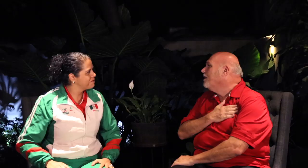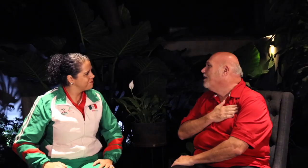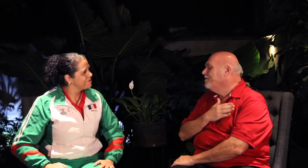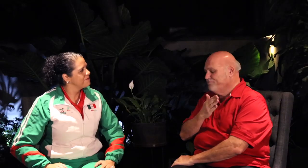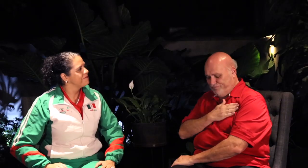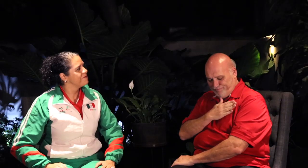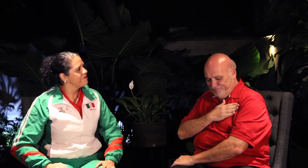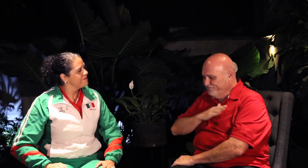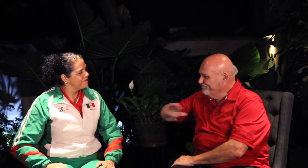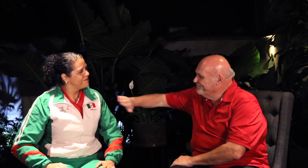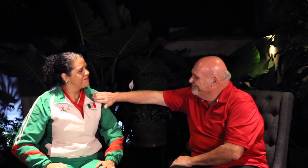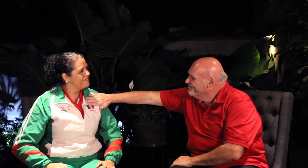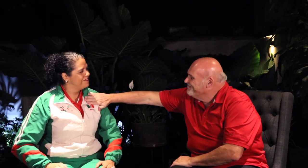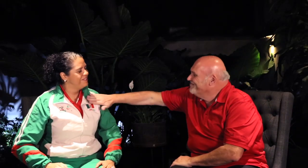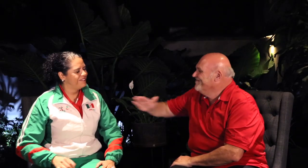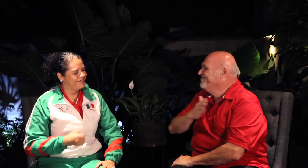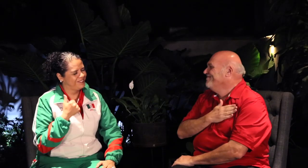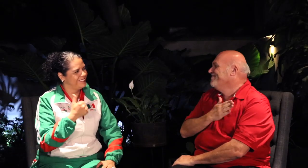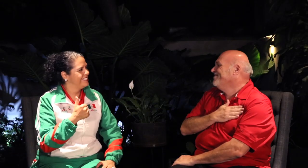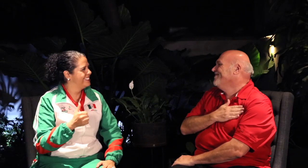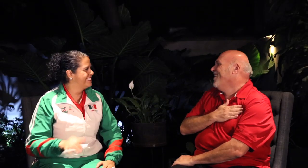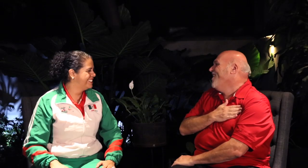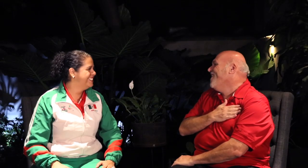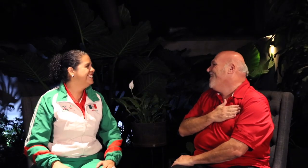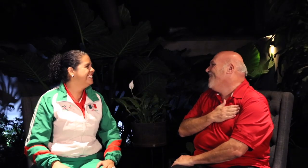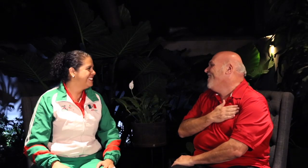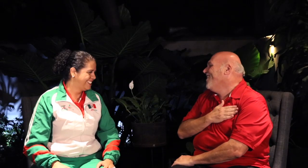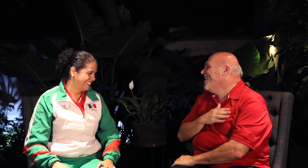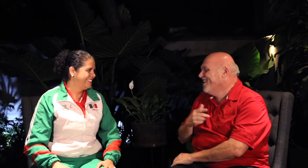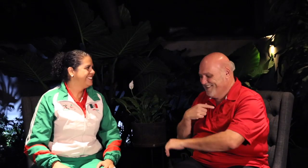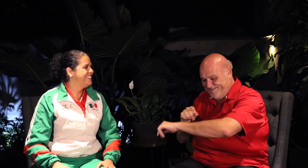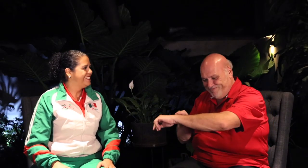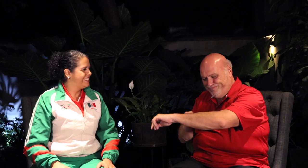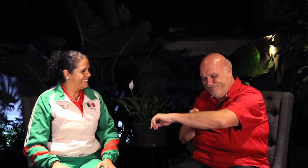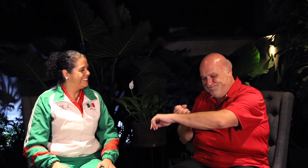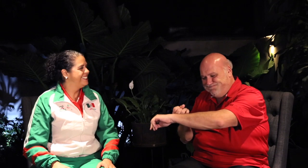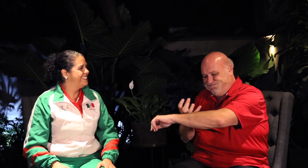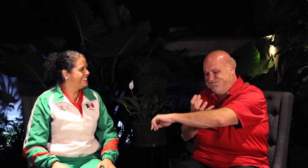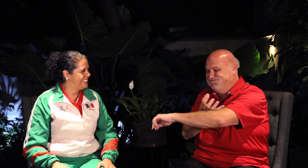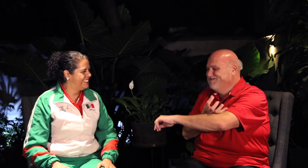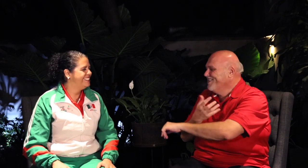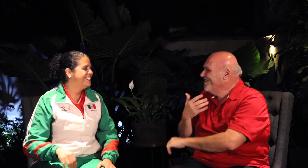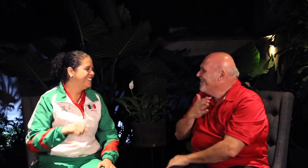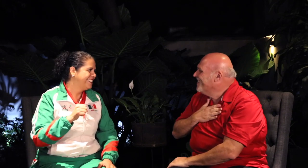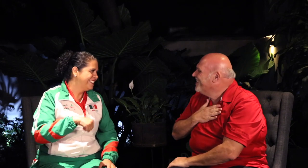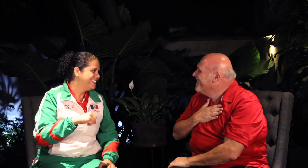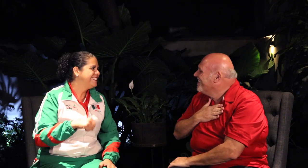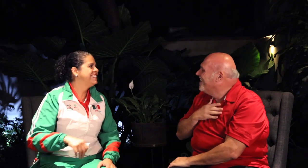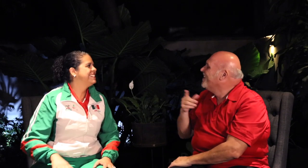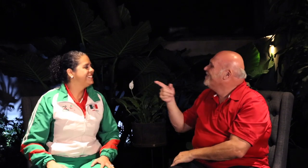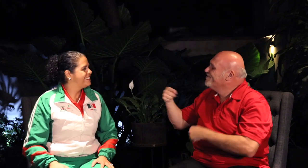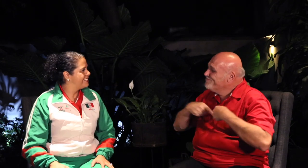[Anselmo]: My heart goes out to you! This is inspiring!